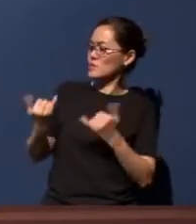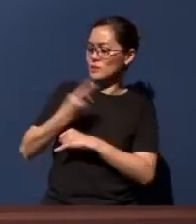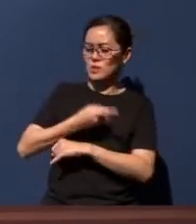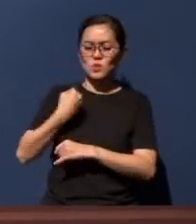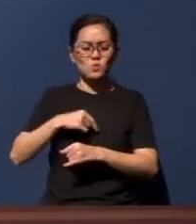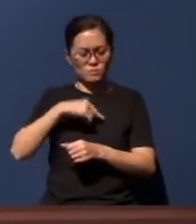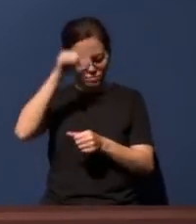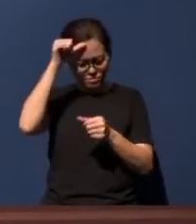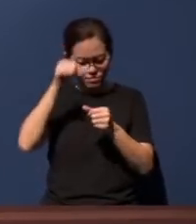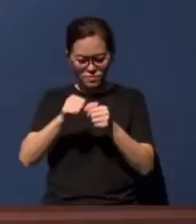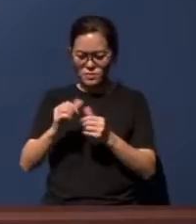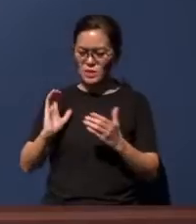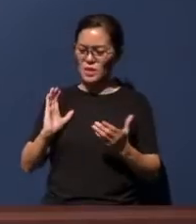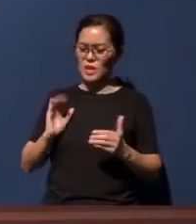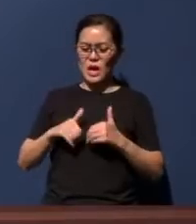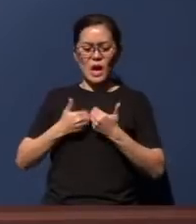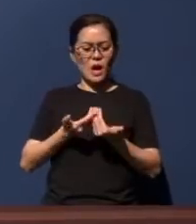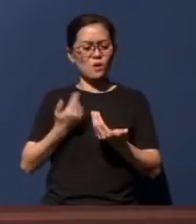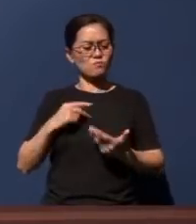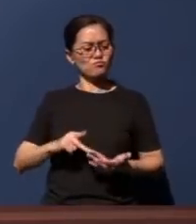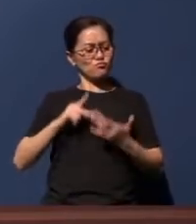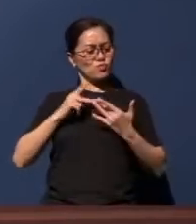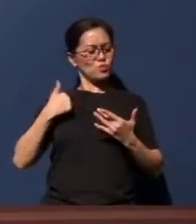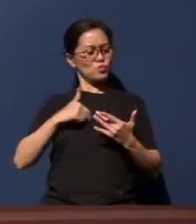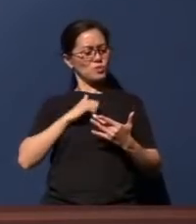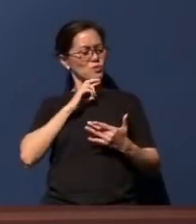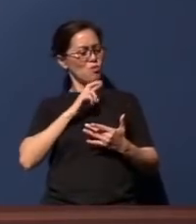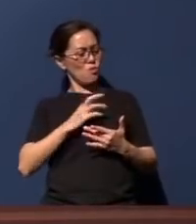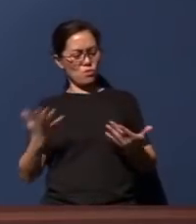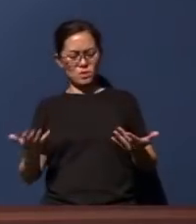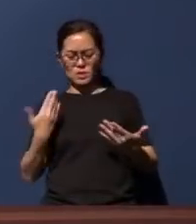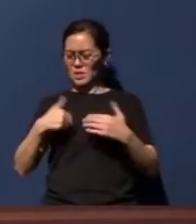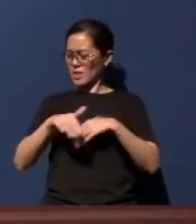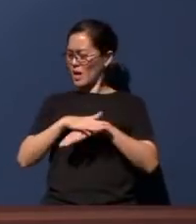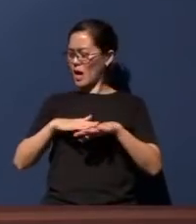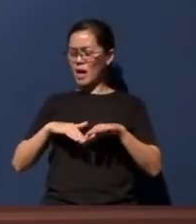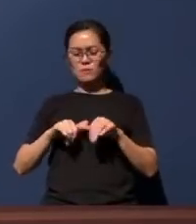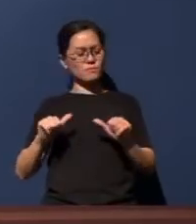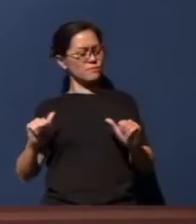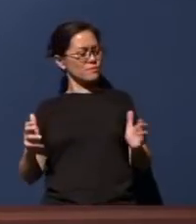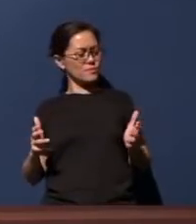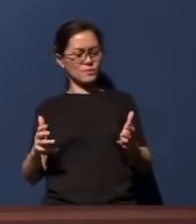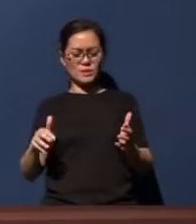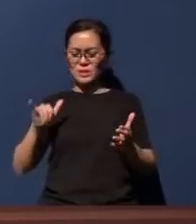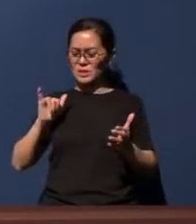how privileged we are, in the comfortable place, in the freedom of this country,